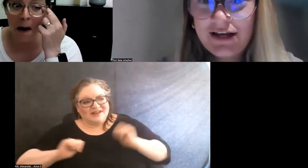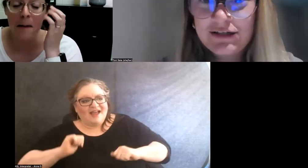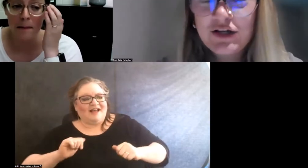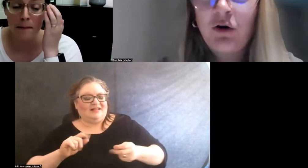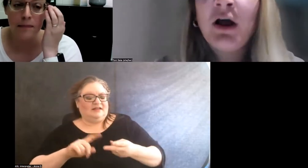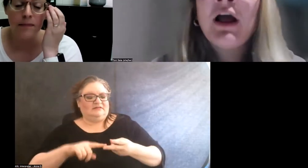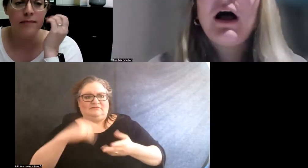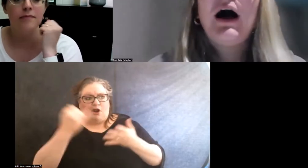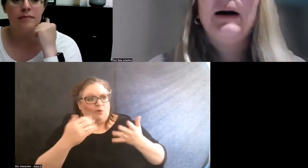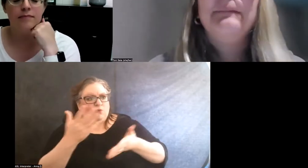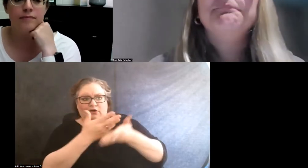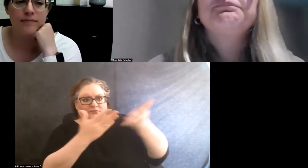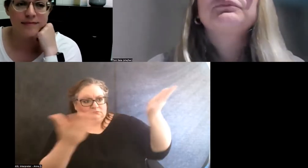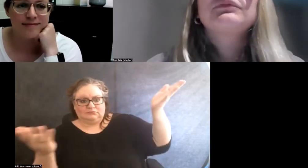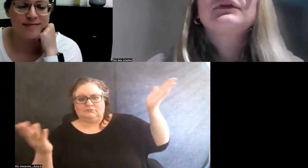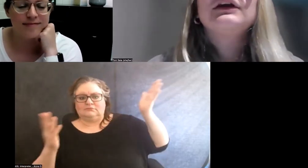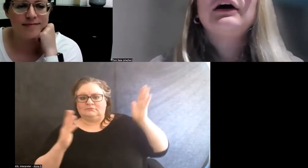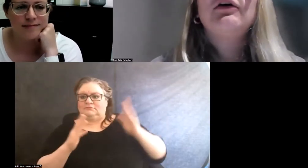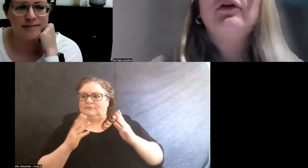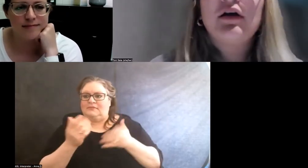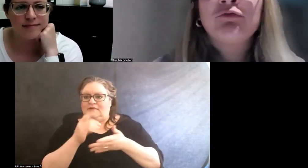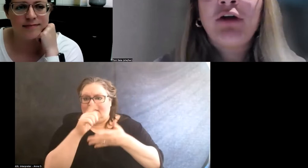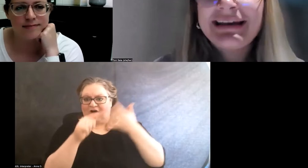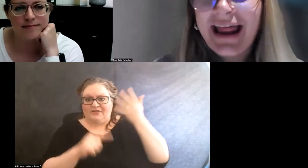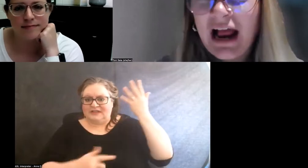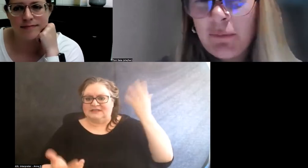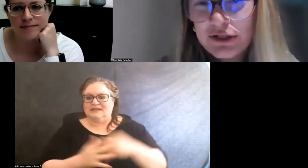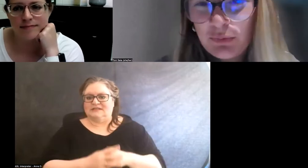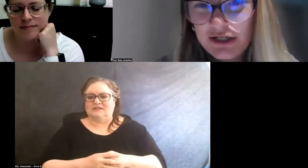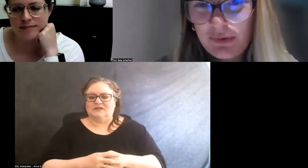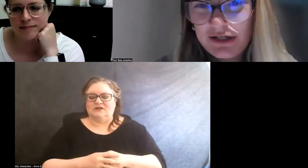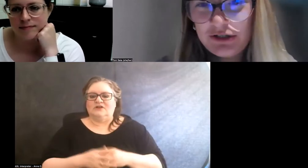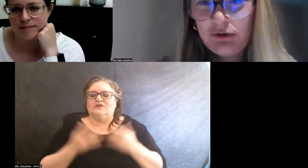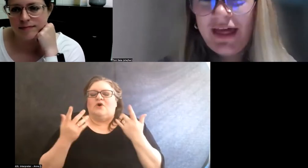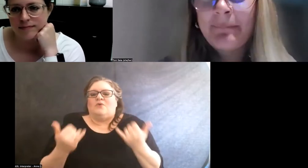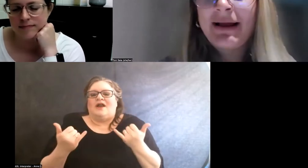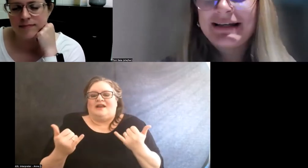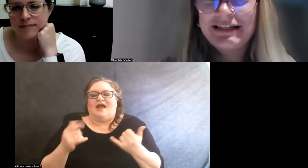And so, you know, right now, in 2022, that might seem easier